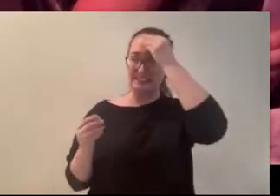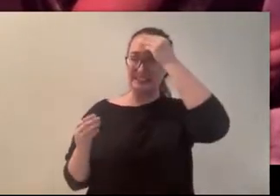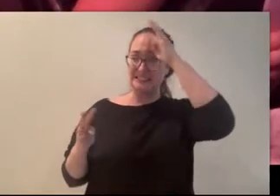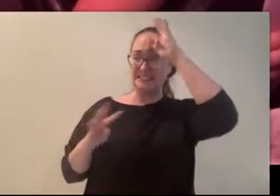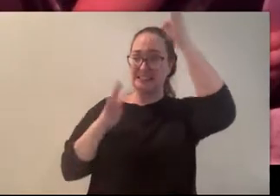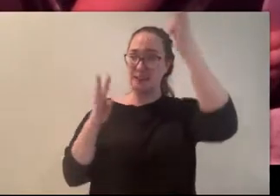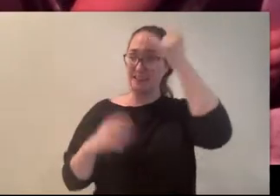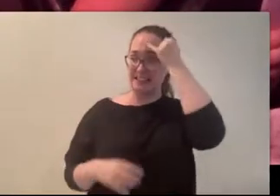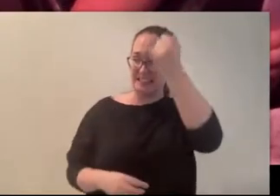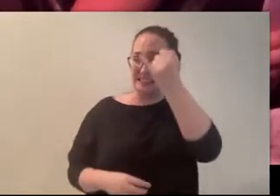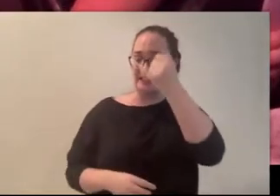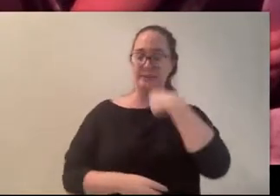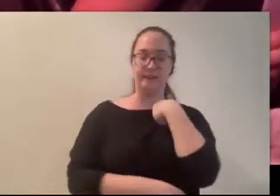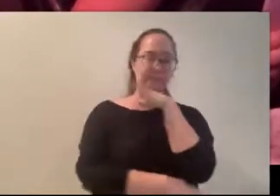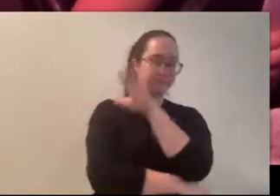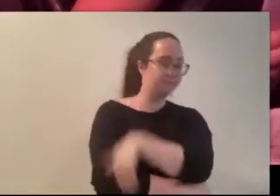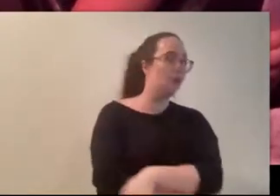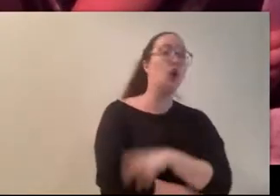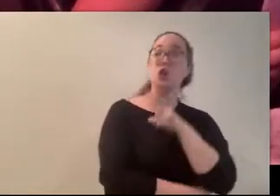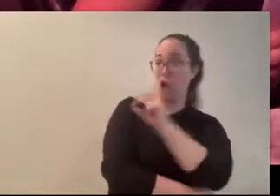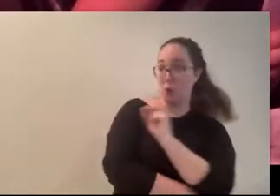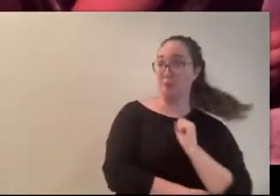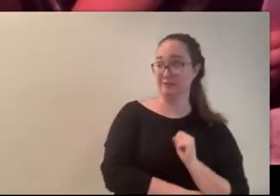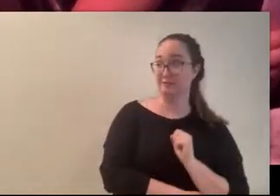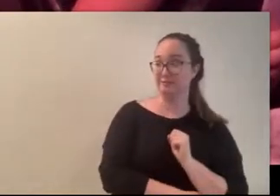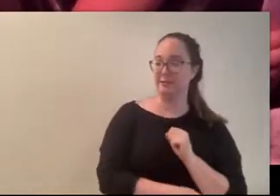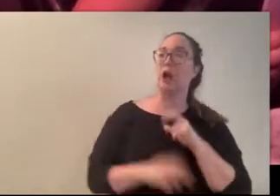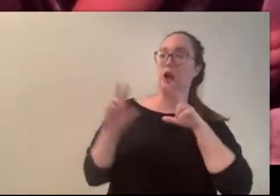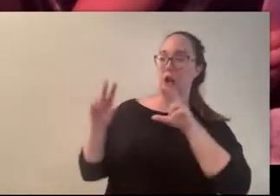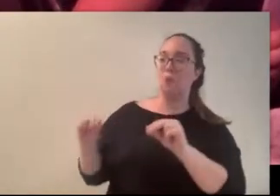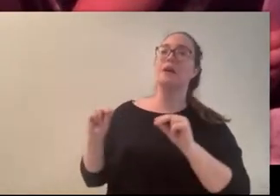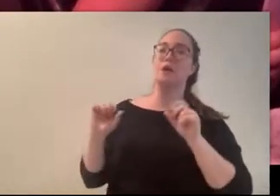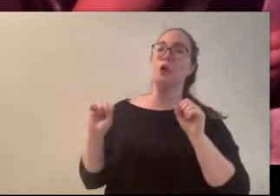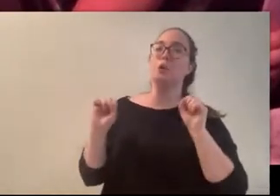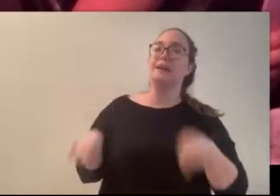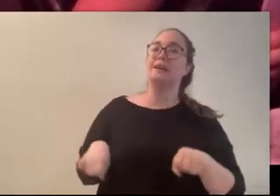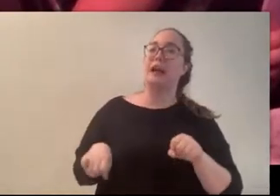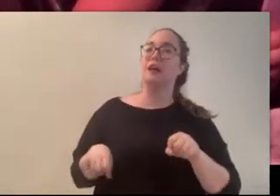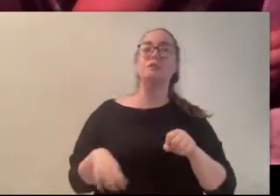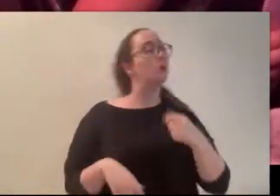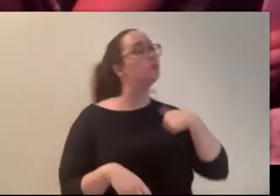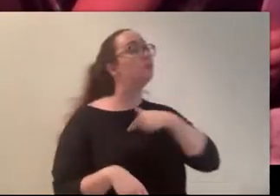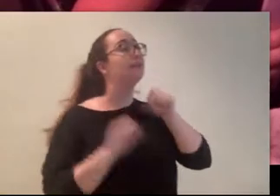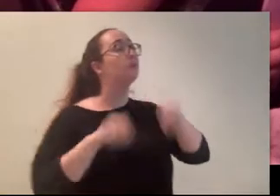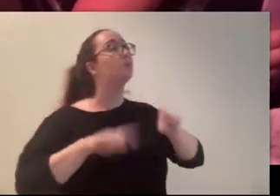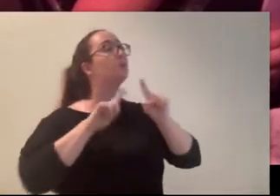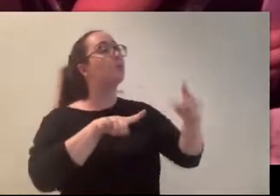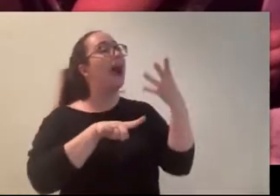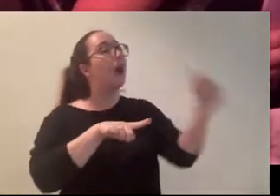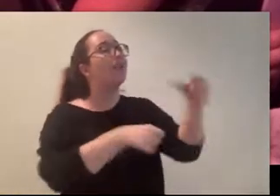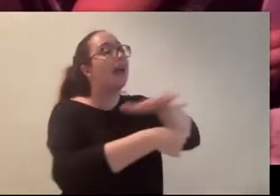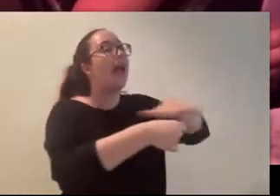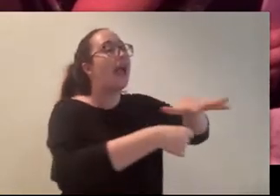“Whatever it is, no.” “We could go out there, out to the spot she haunts.” “No, don’t be dumb,” I said.